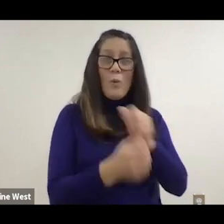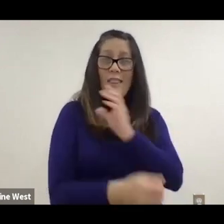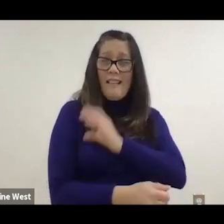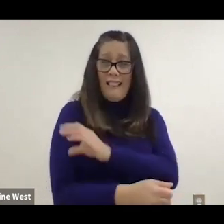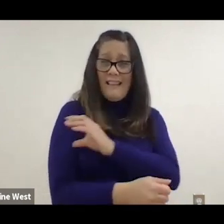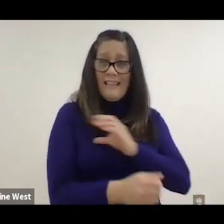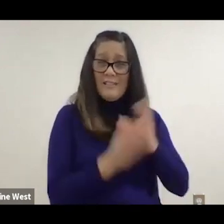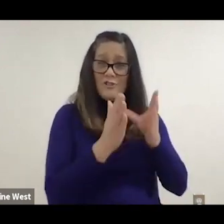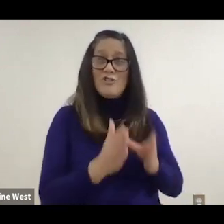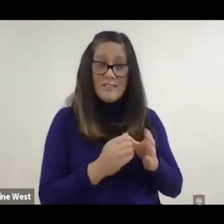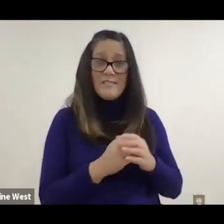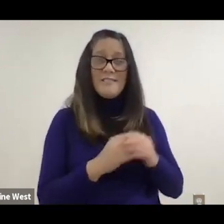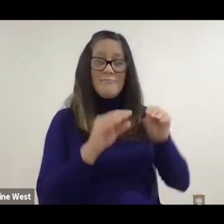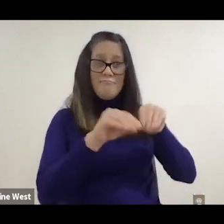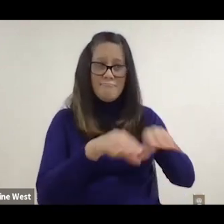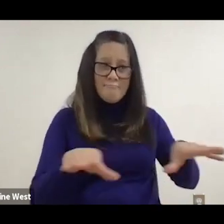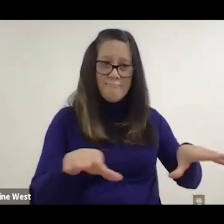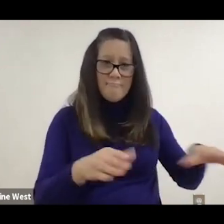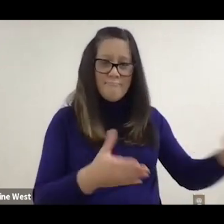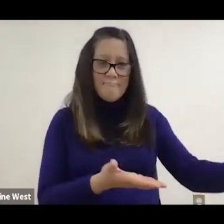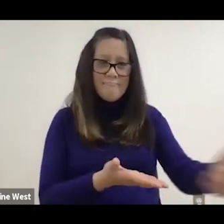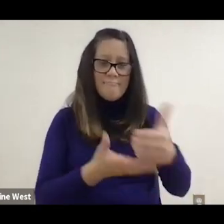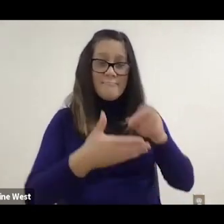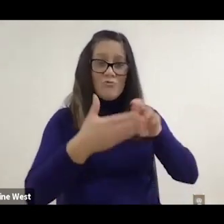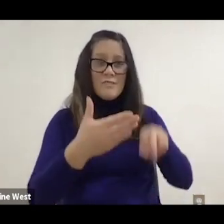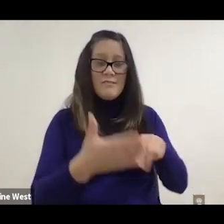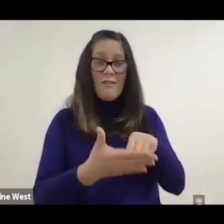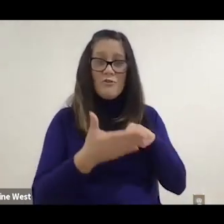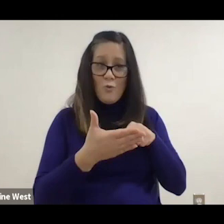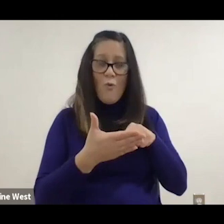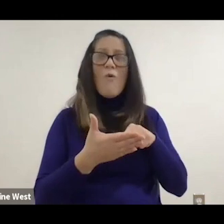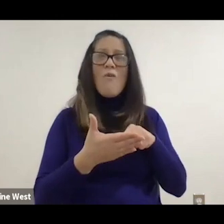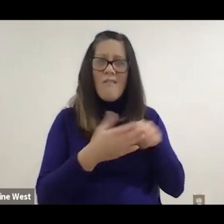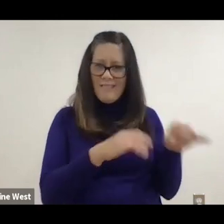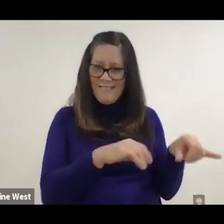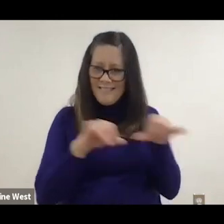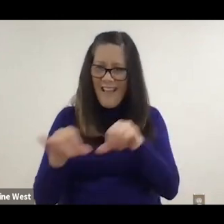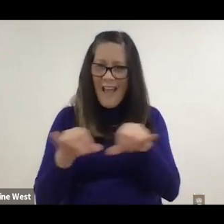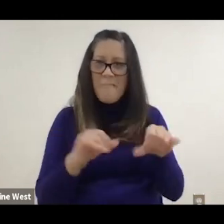someone shocking actually was that both consumers and clinicians were